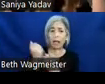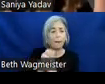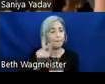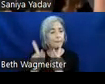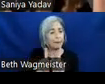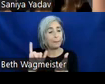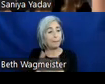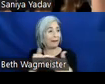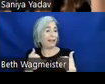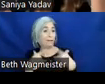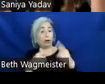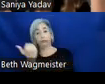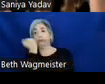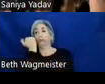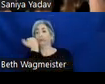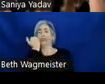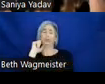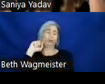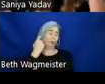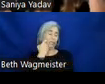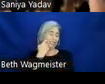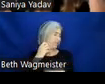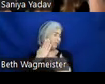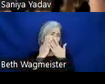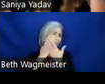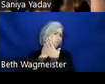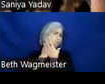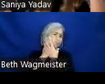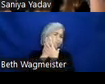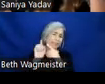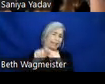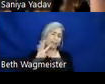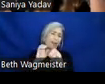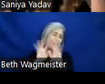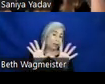have just gone to the dentist and are unable to speak clearly or people who have a stutter that